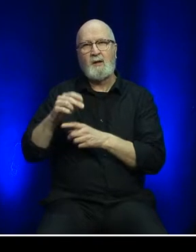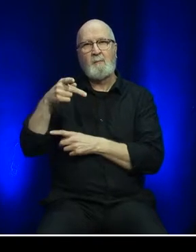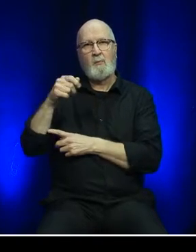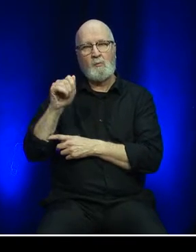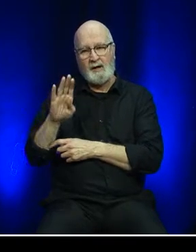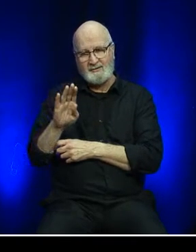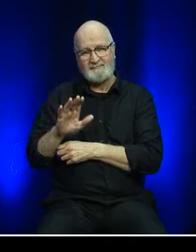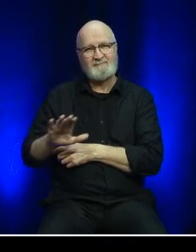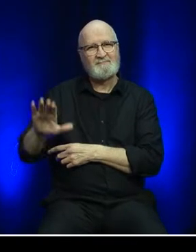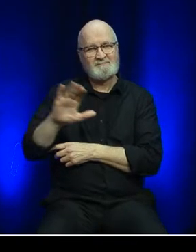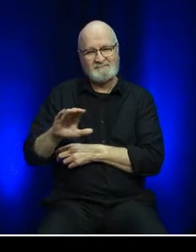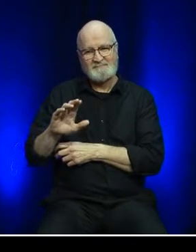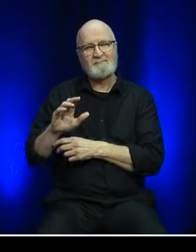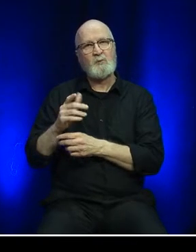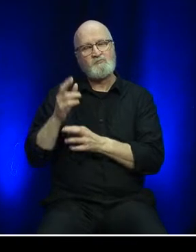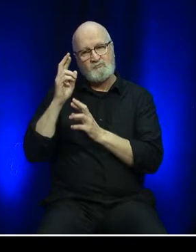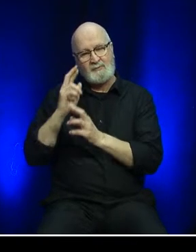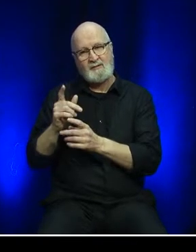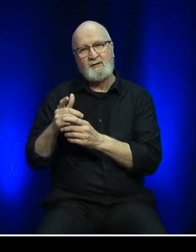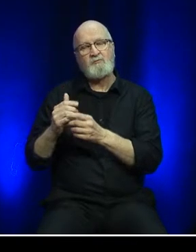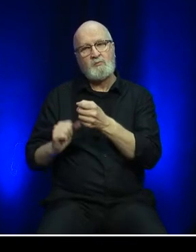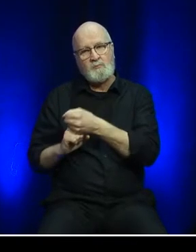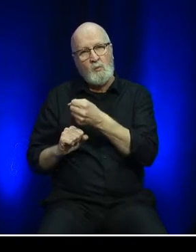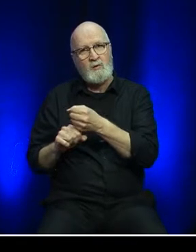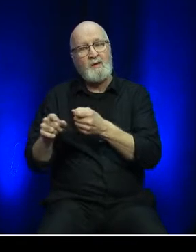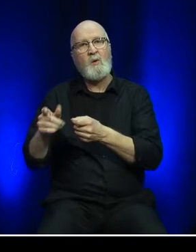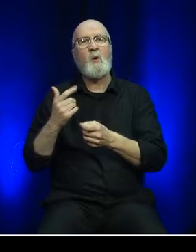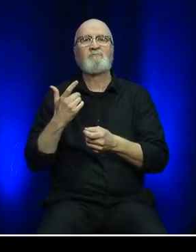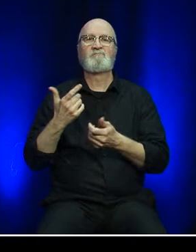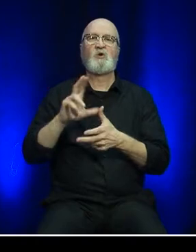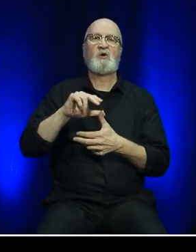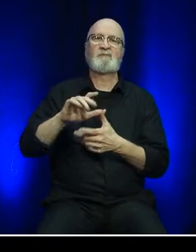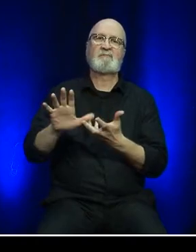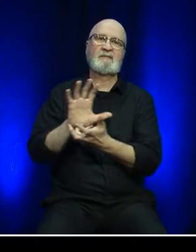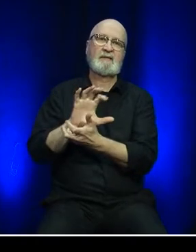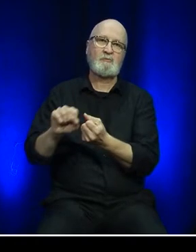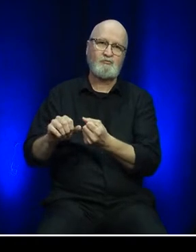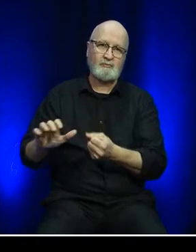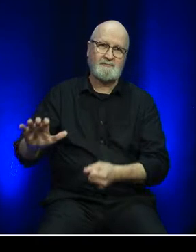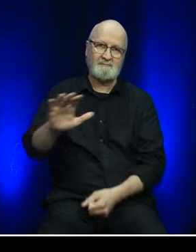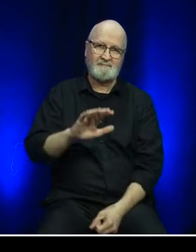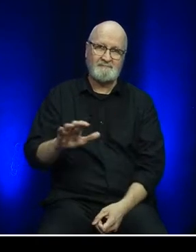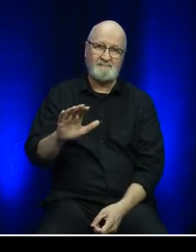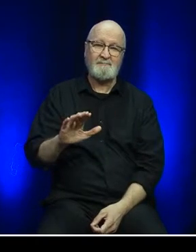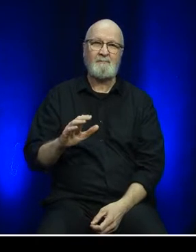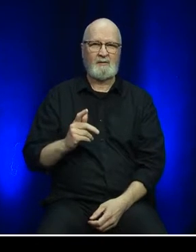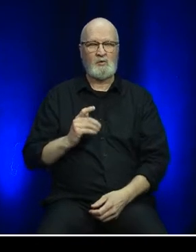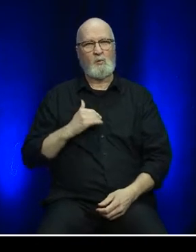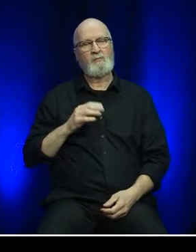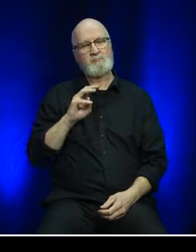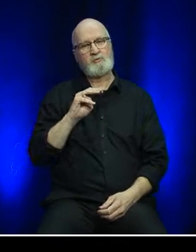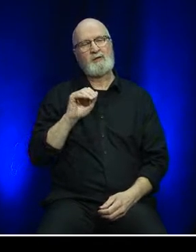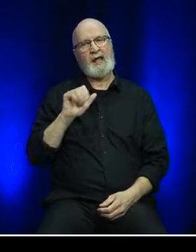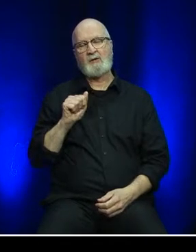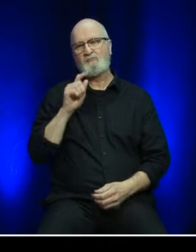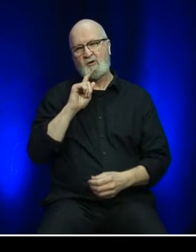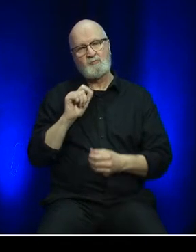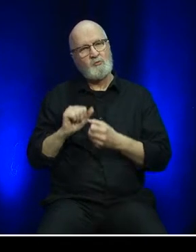as recovery efforts continue from Hurricane Fiona. Our Corporation is standing shoulder to shoulder with our colleagues,